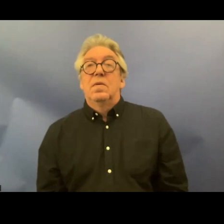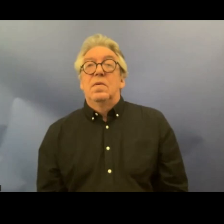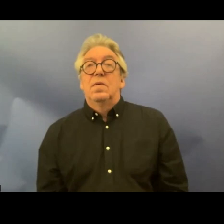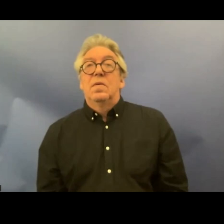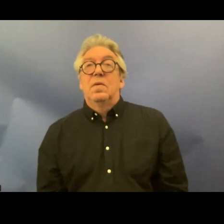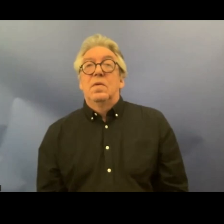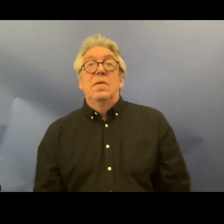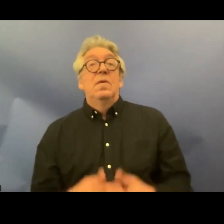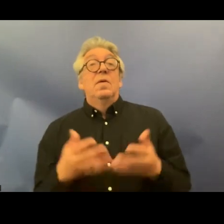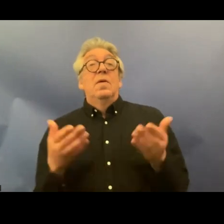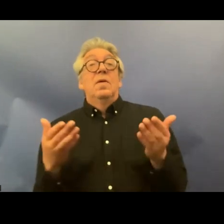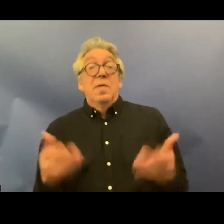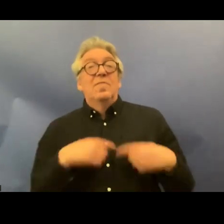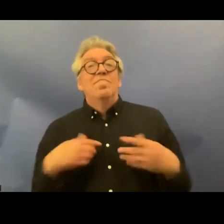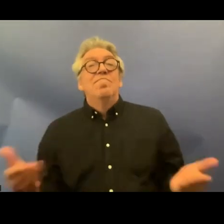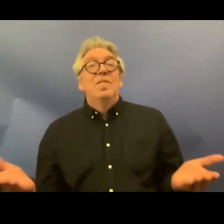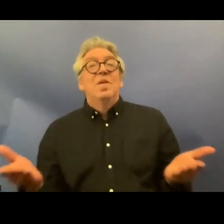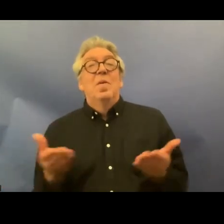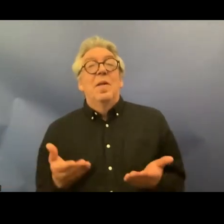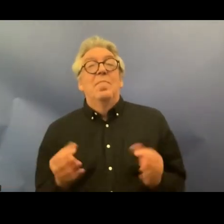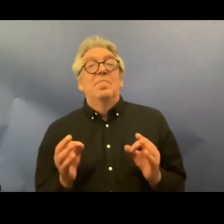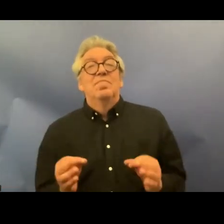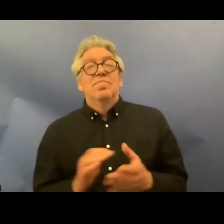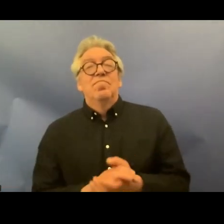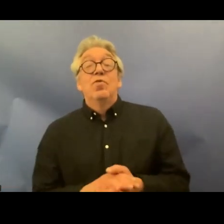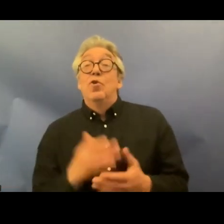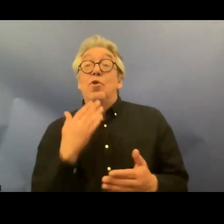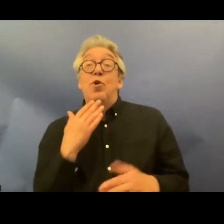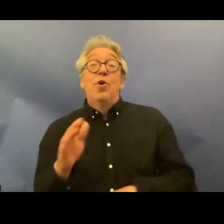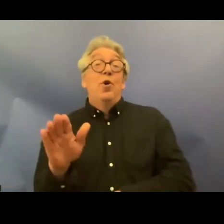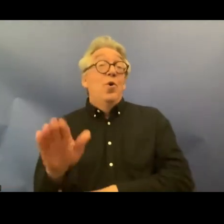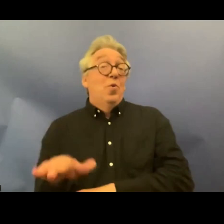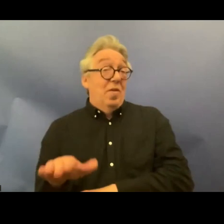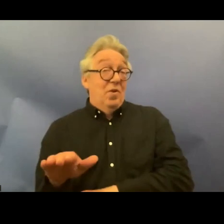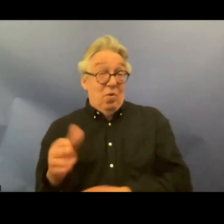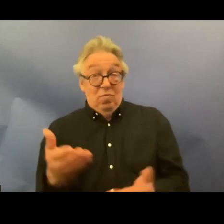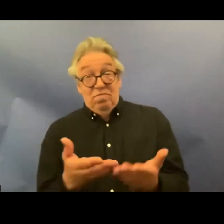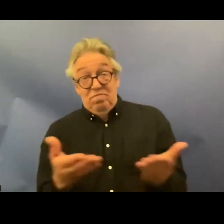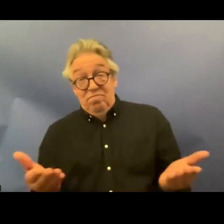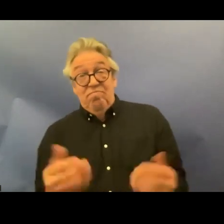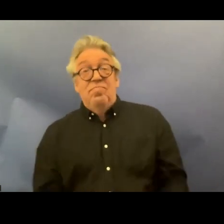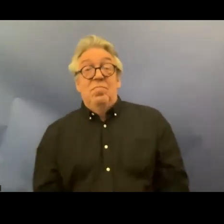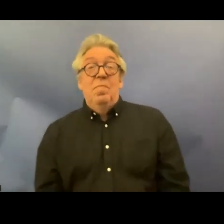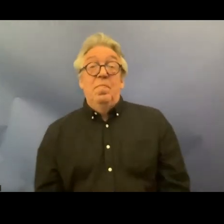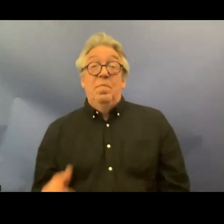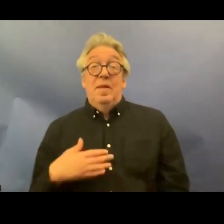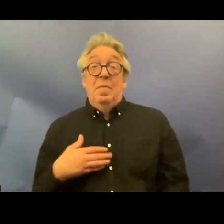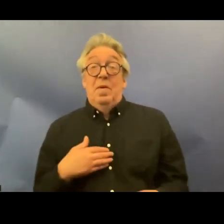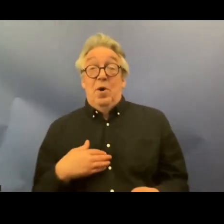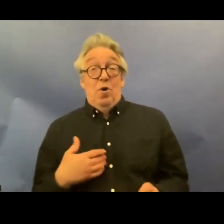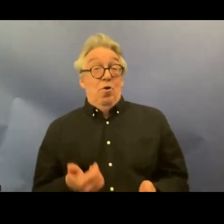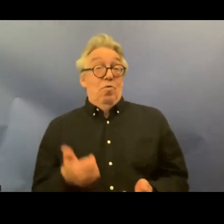So welcome and good afternoon everyone I am the moderator for this